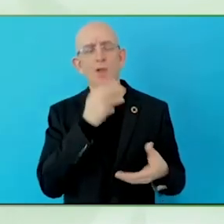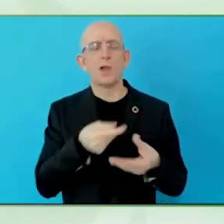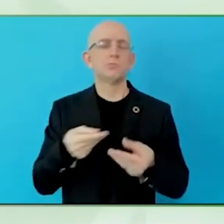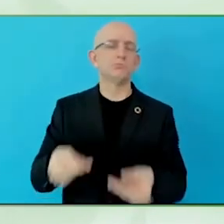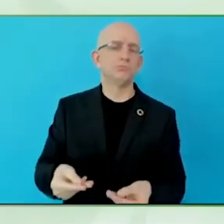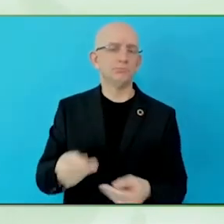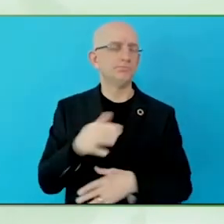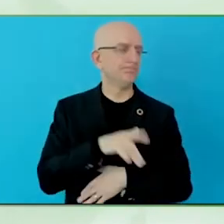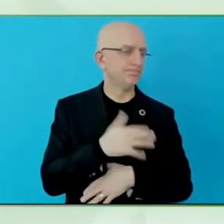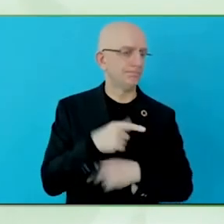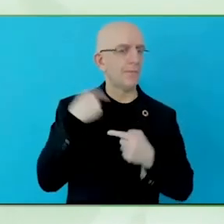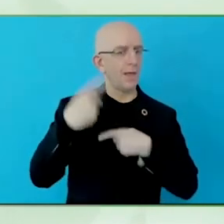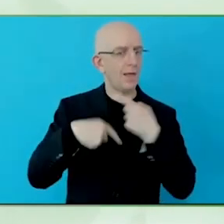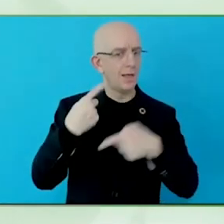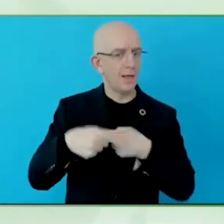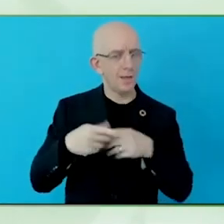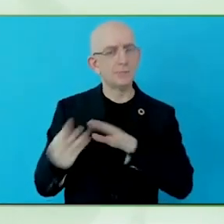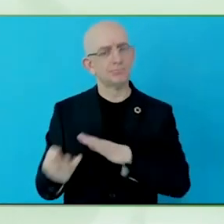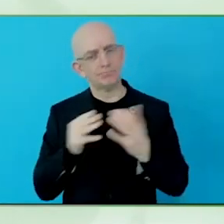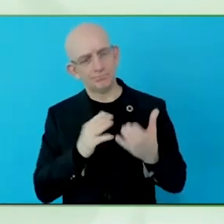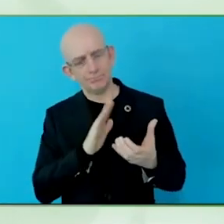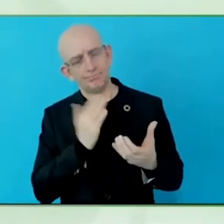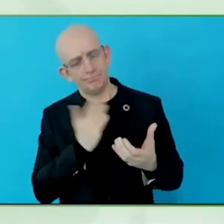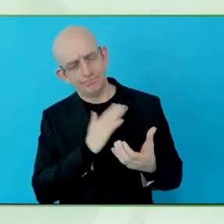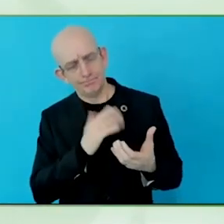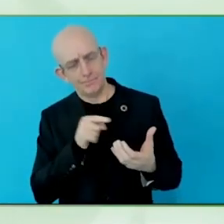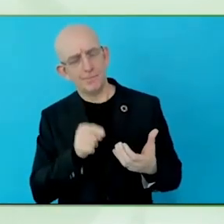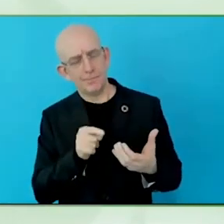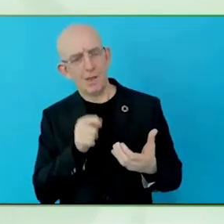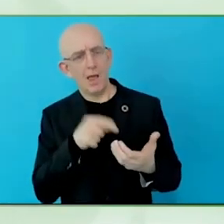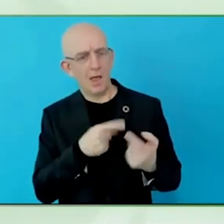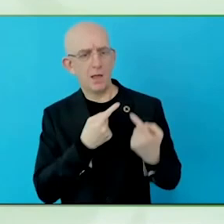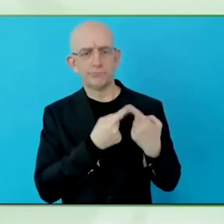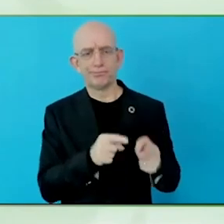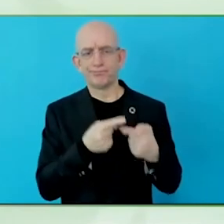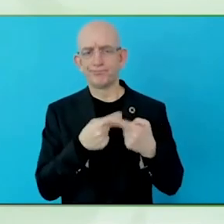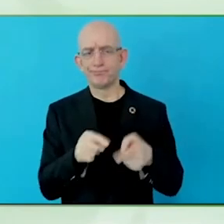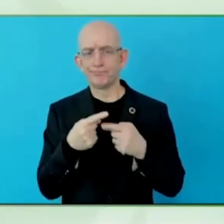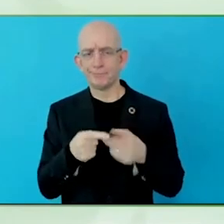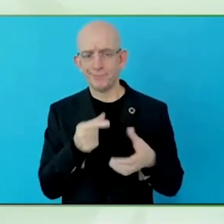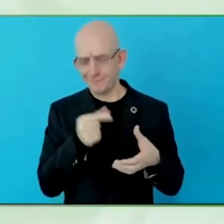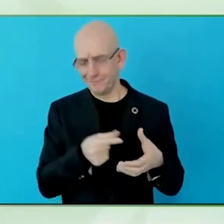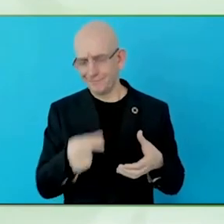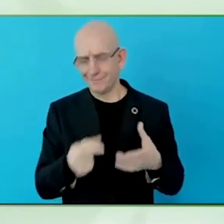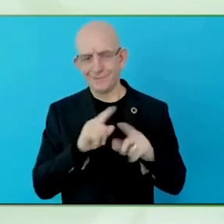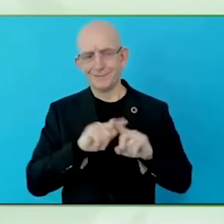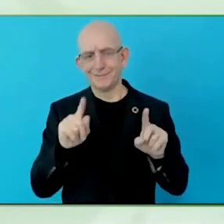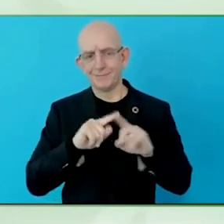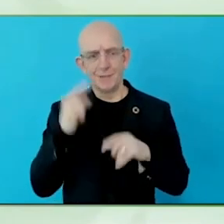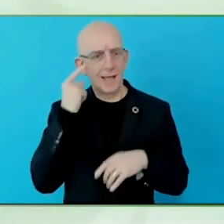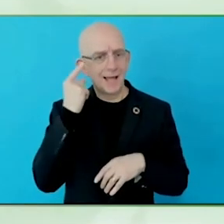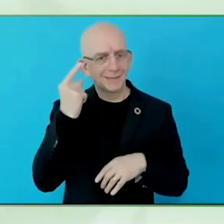There is no single, let's say, next step that everybody should do.